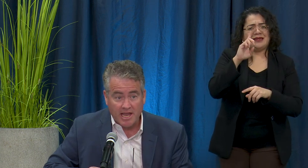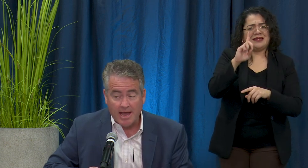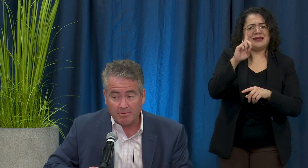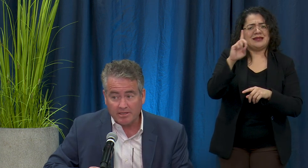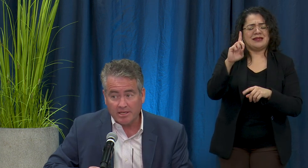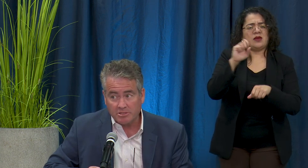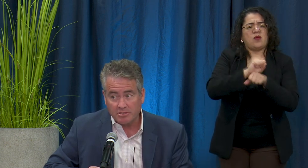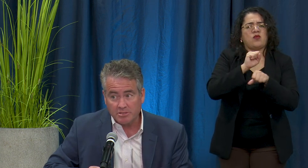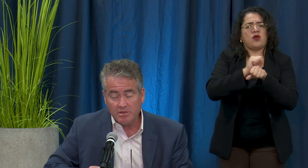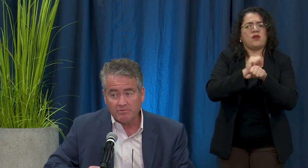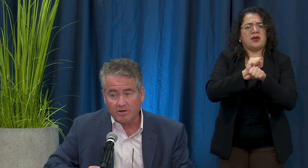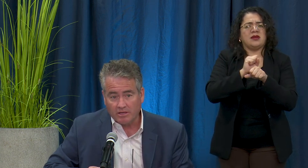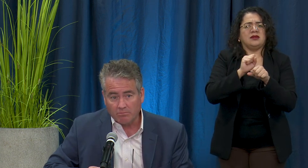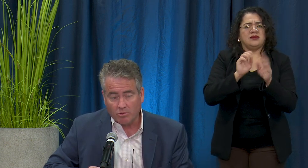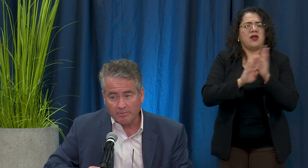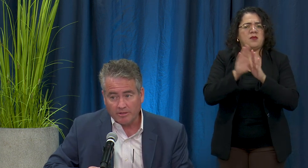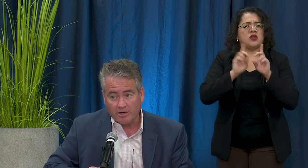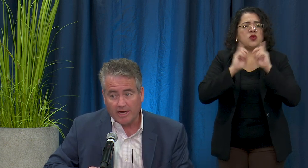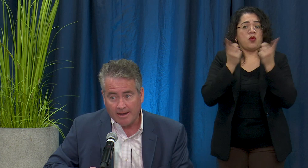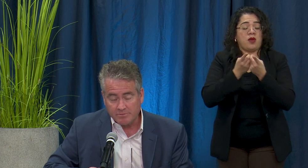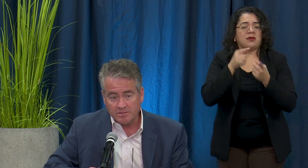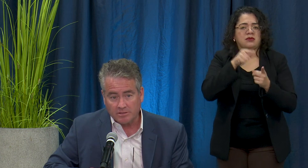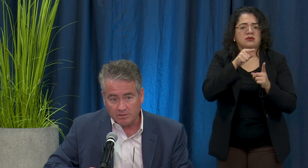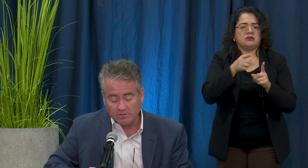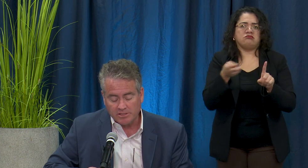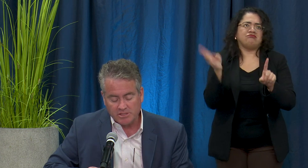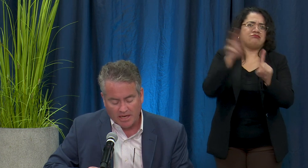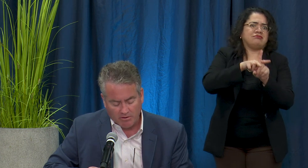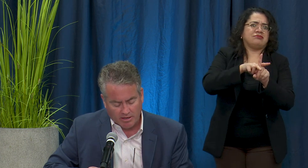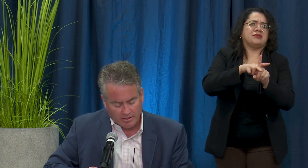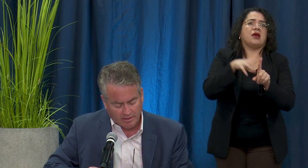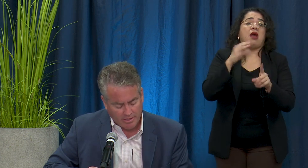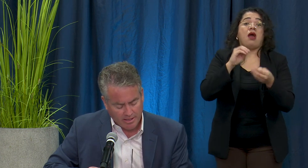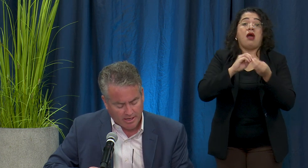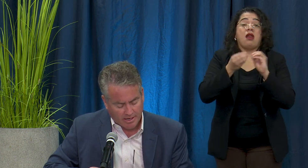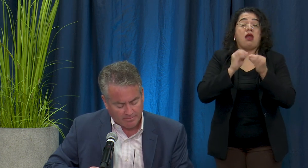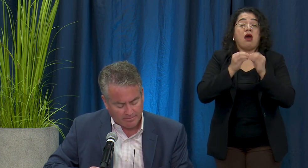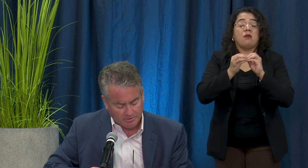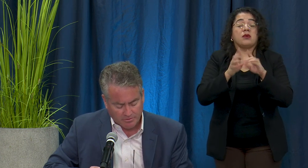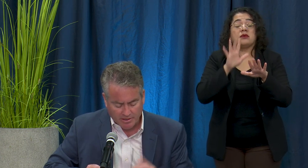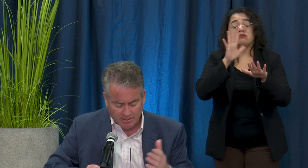the applications for unemployment are absolutely skyrocketing. You do it on a